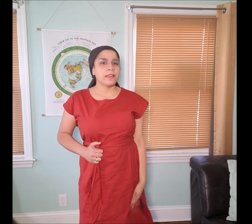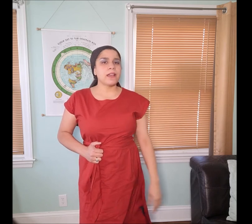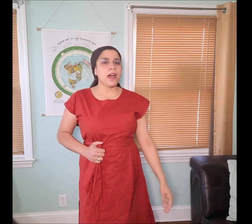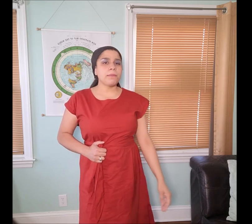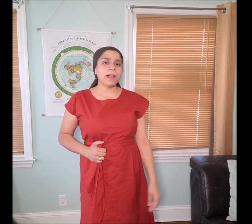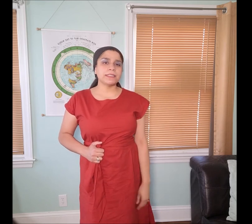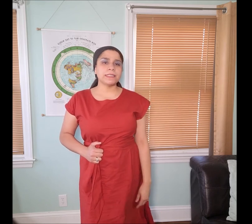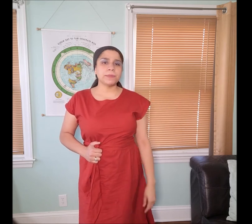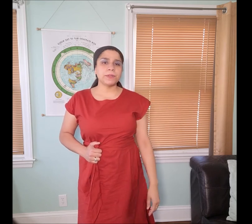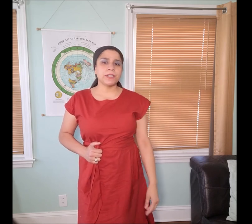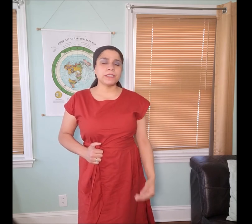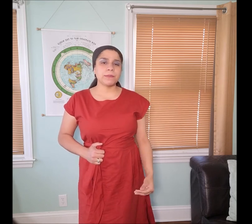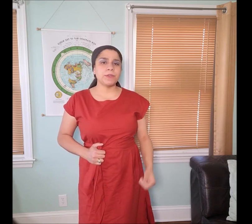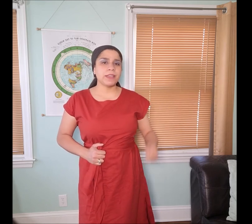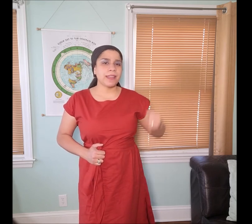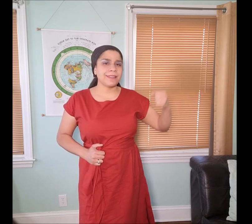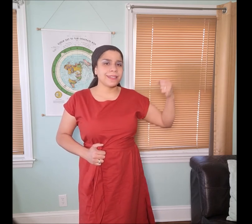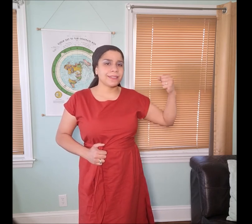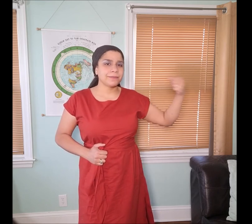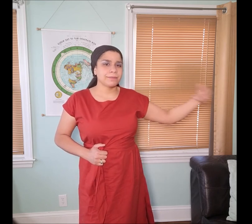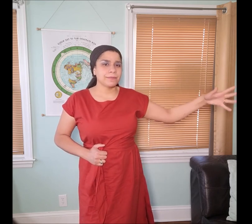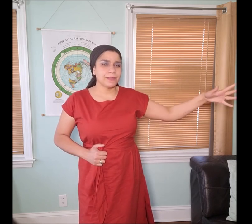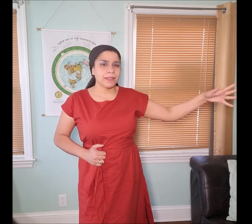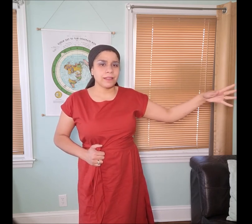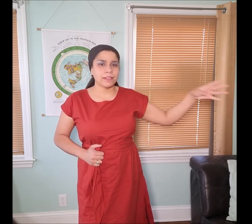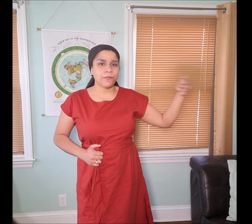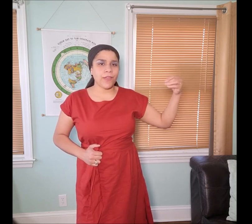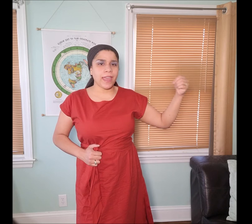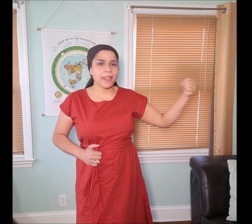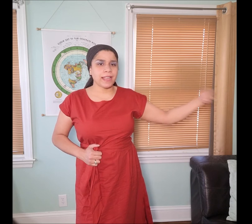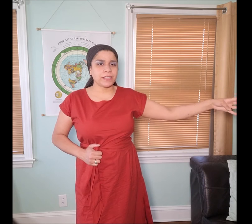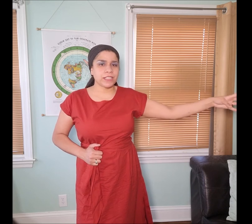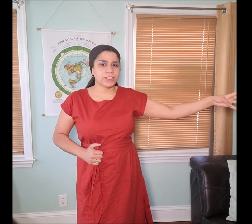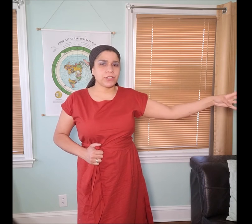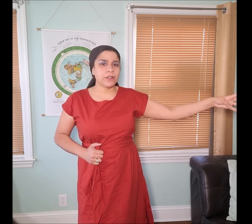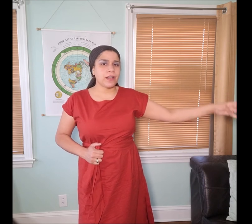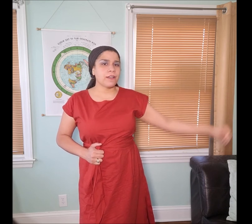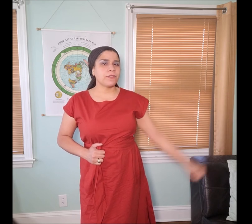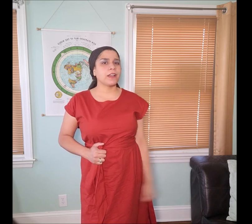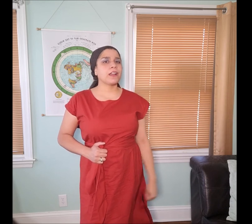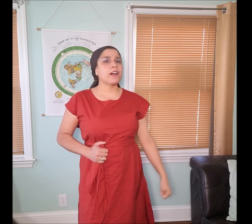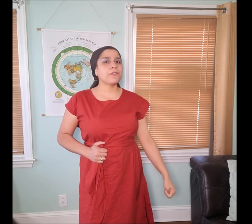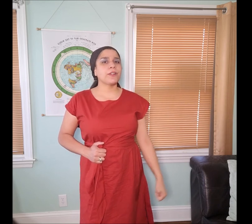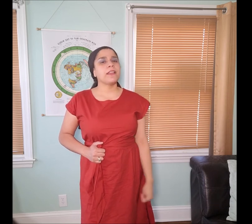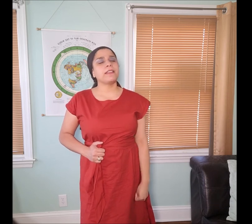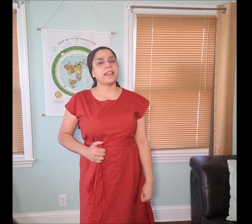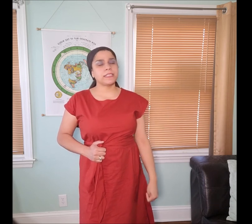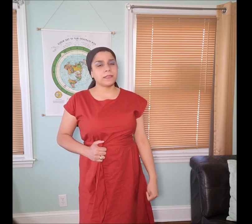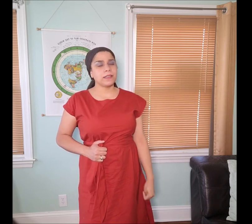The “𐤄 ahbal” symbol is communicating this this fan-like gesture of the cover that is